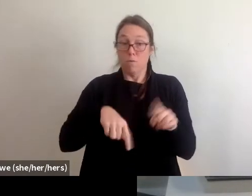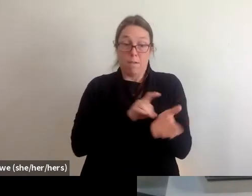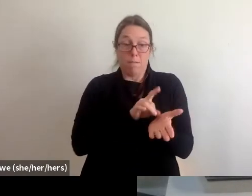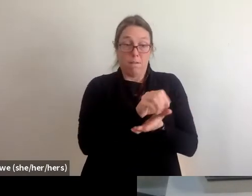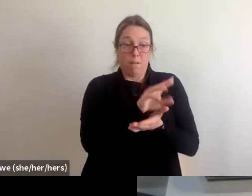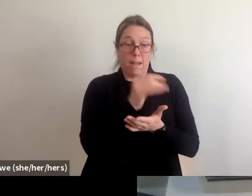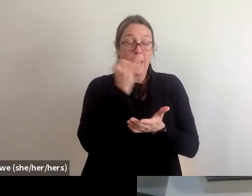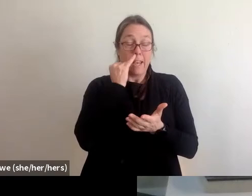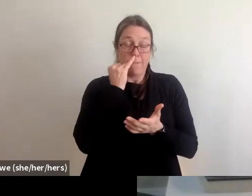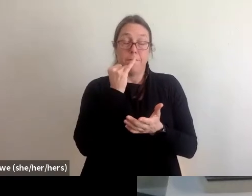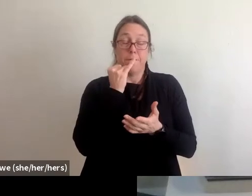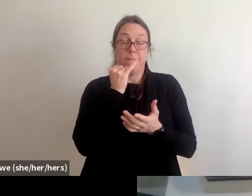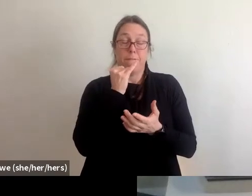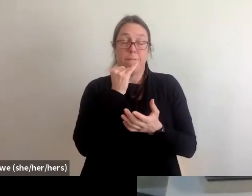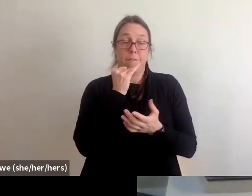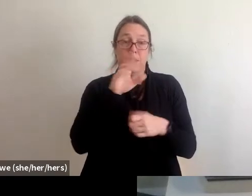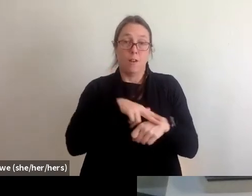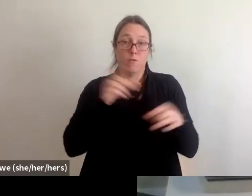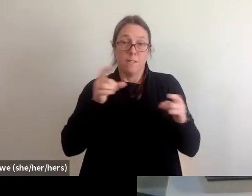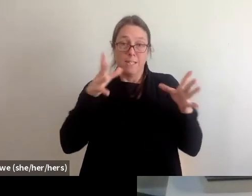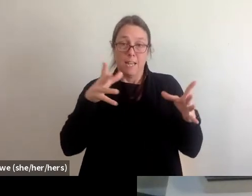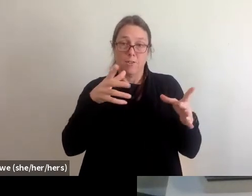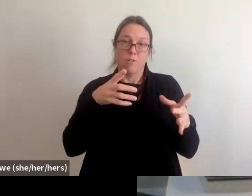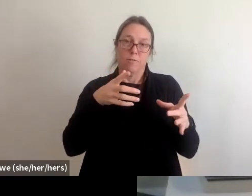but they do exist in some places.